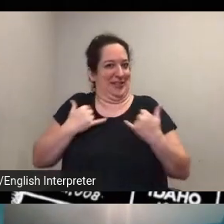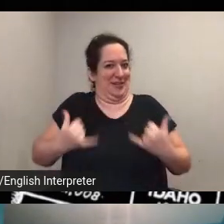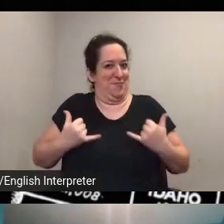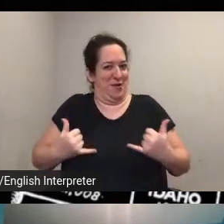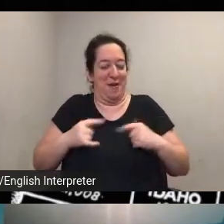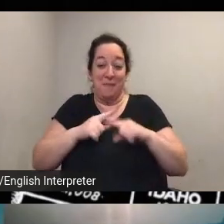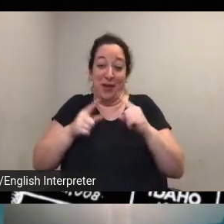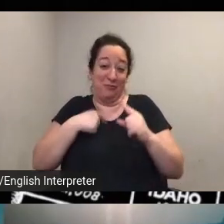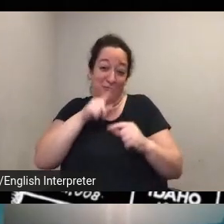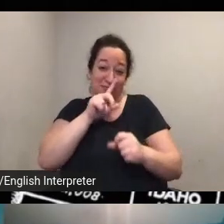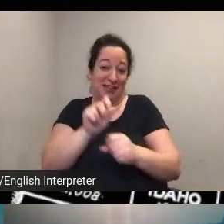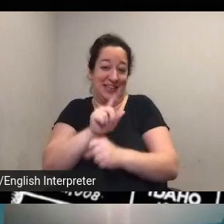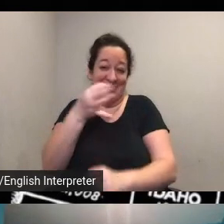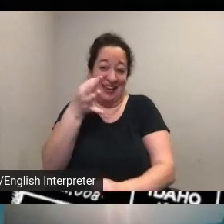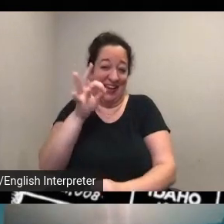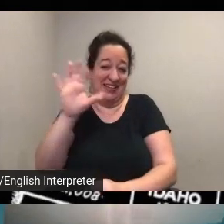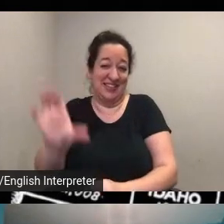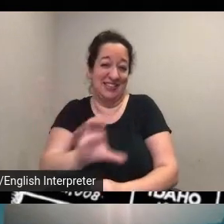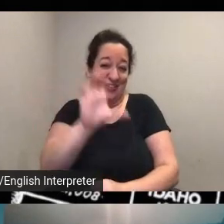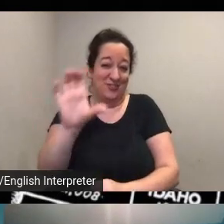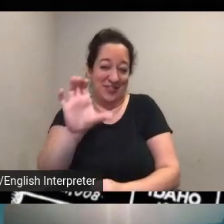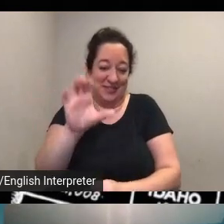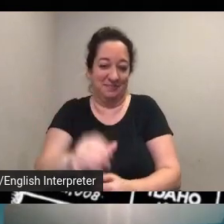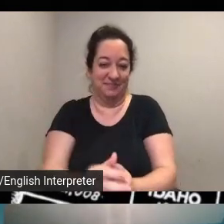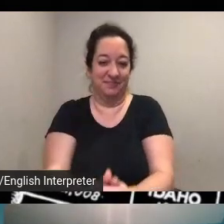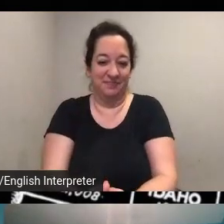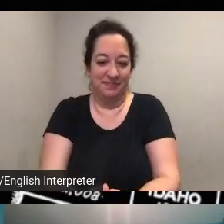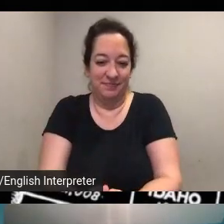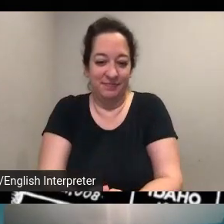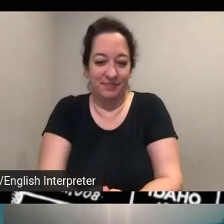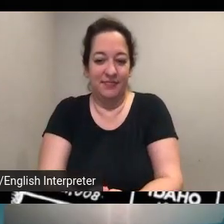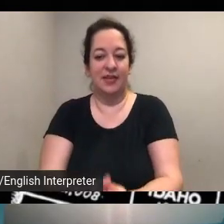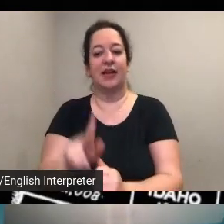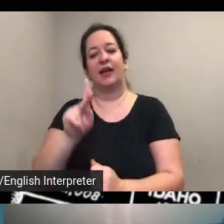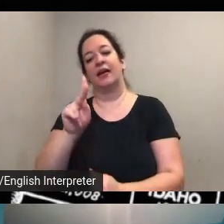century and kate actually posted another comment